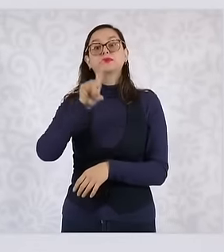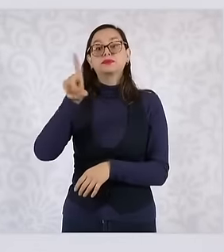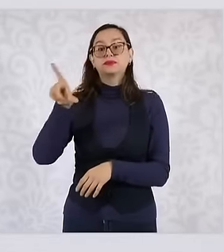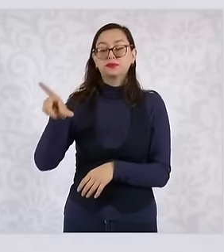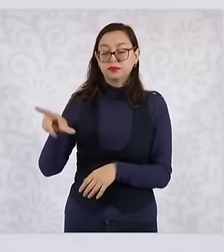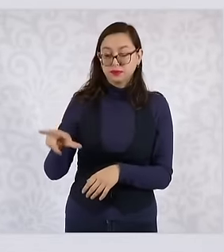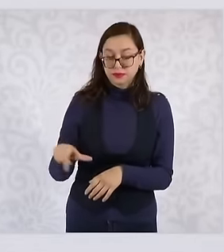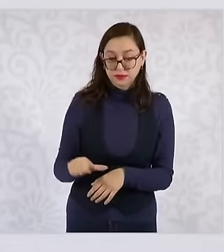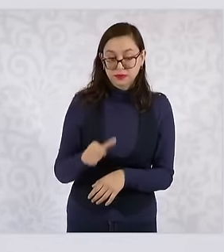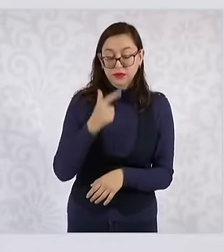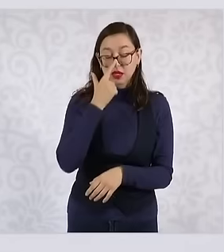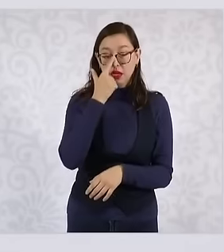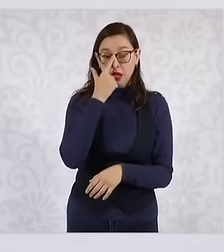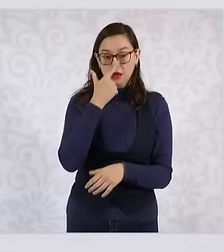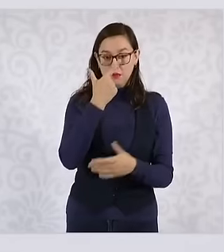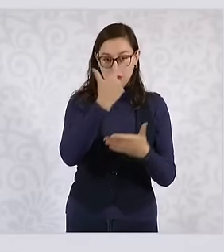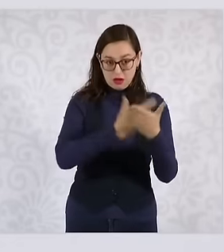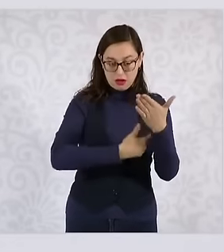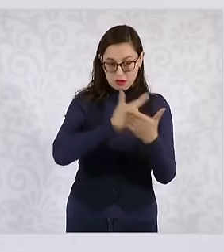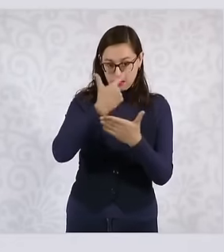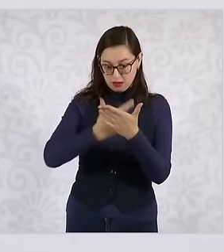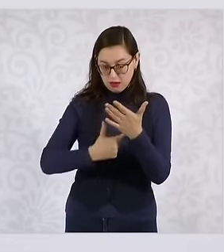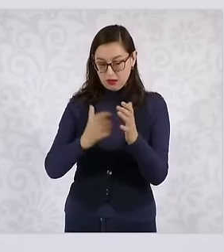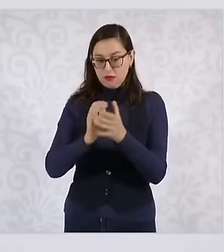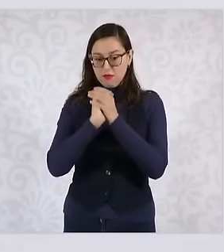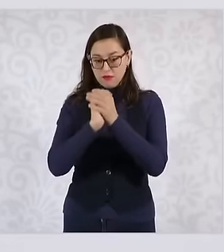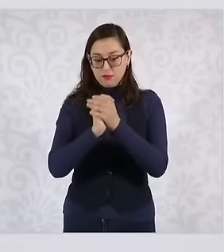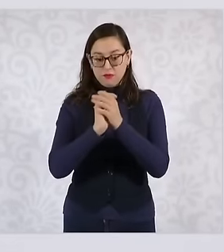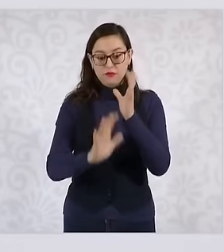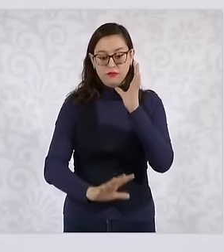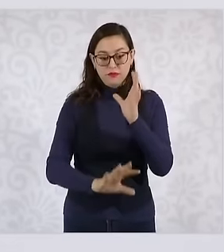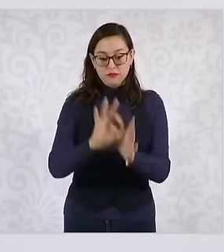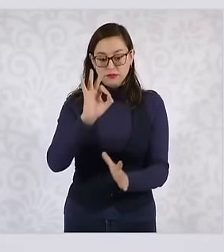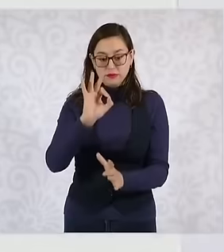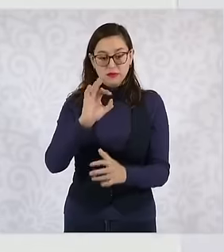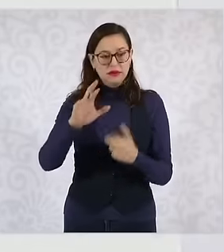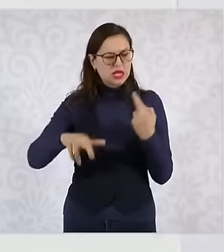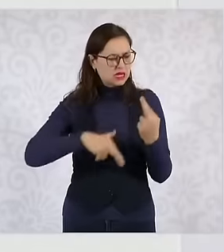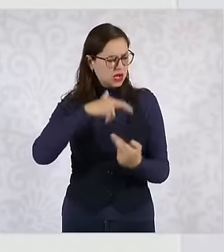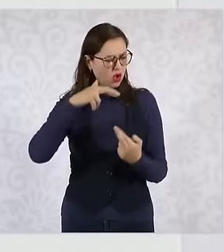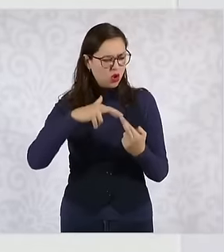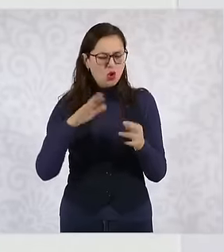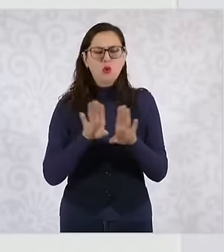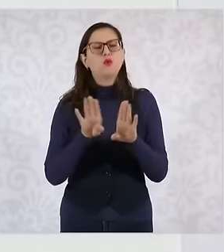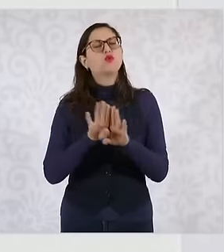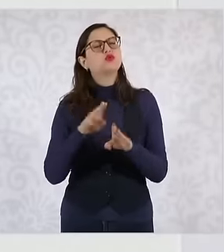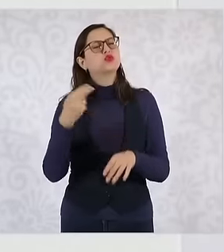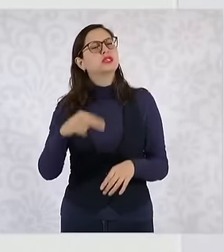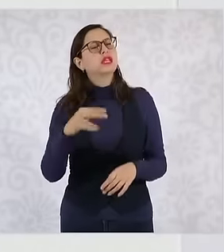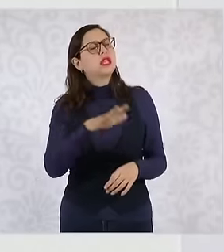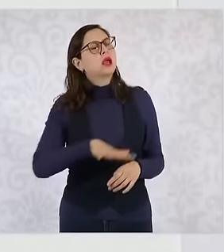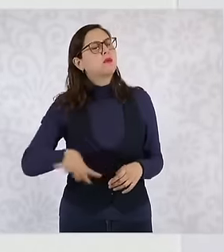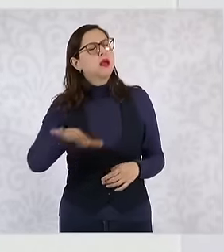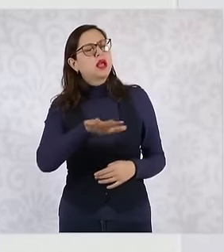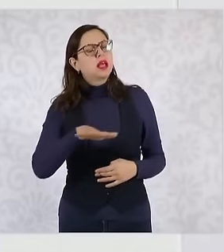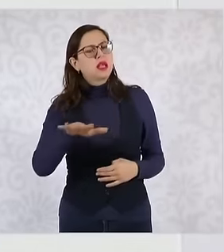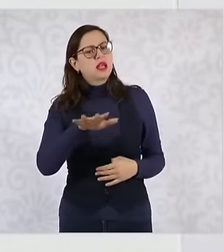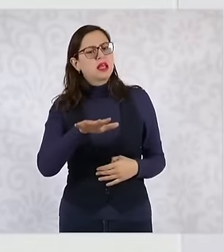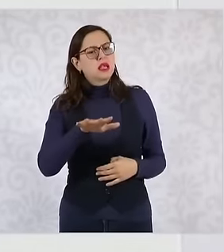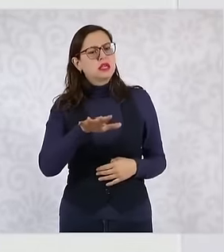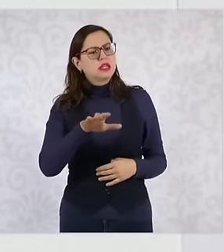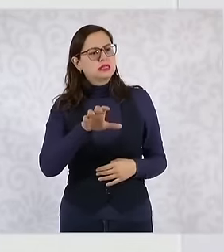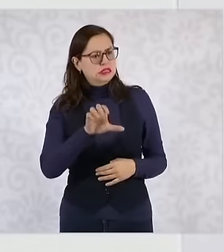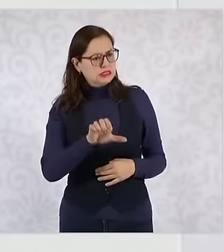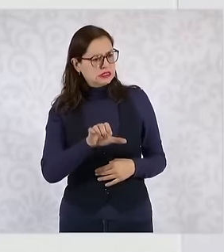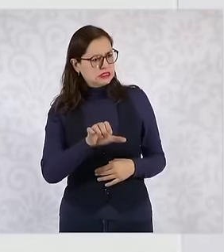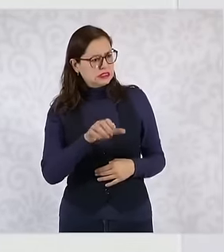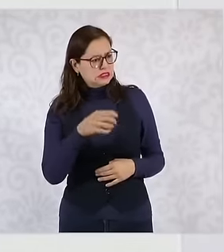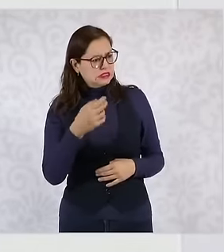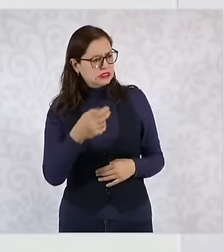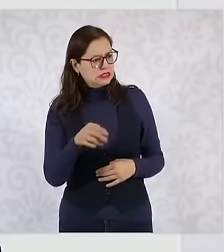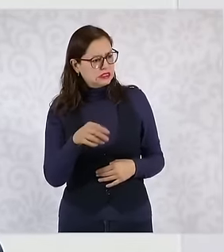what they are called in the according to, they are not constituencies, it is electoral with the